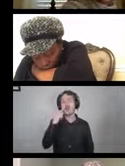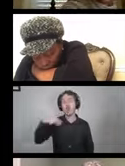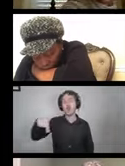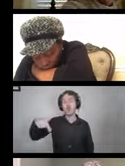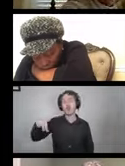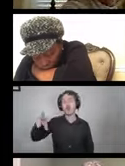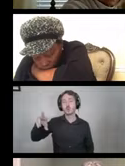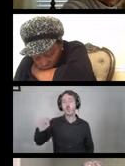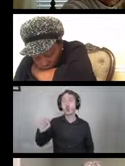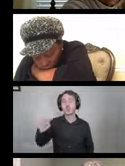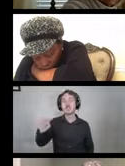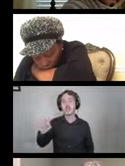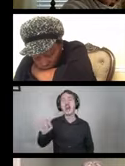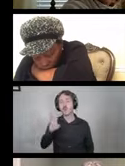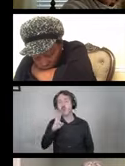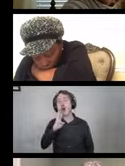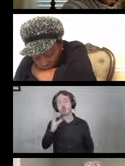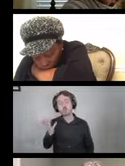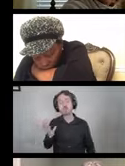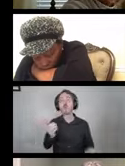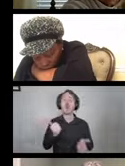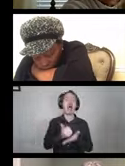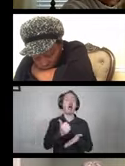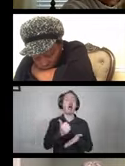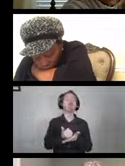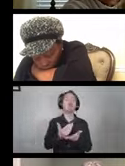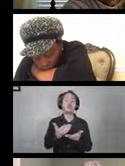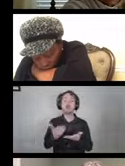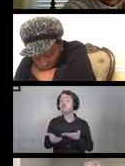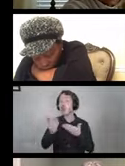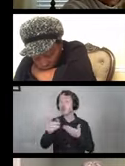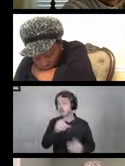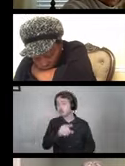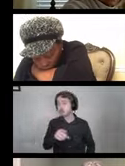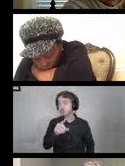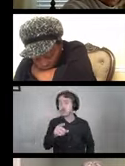So helpful information here but as always we encourage everyone to take a look